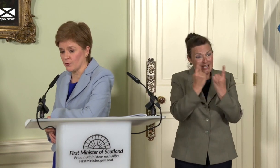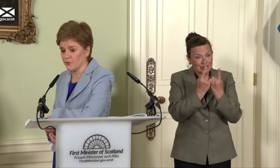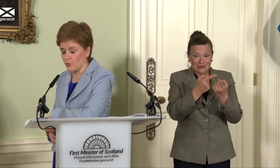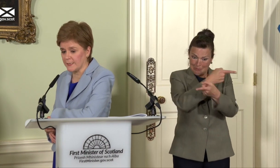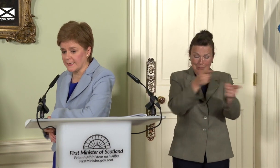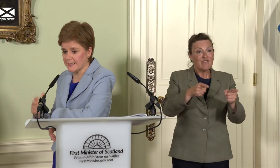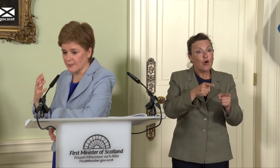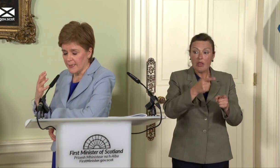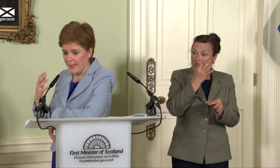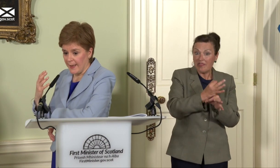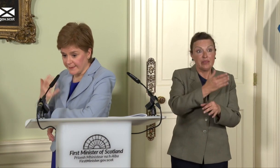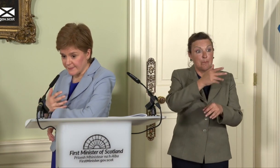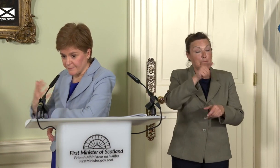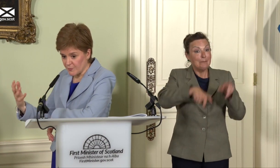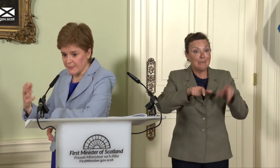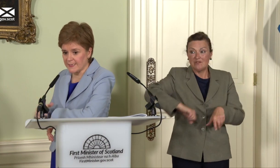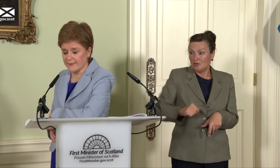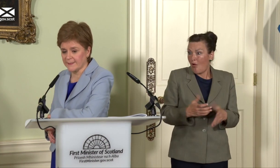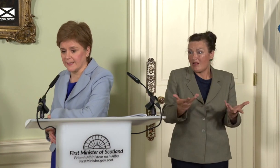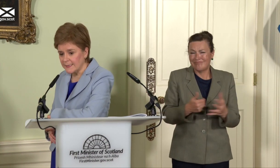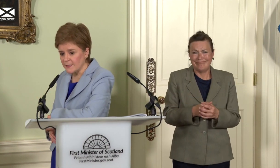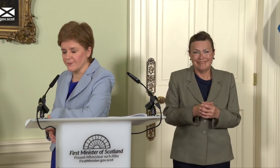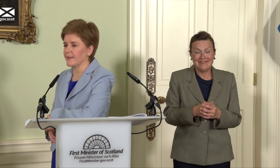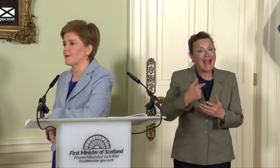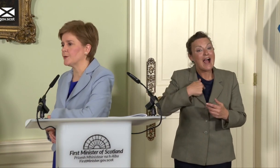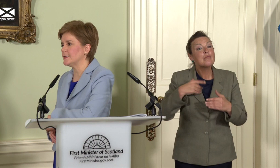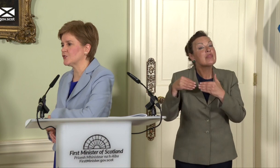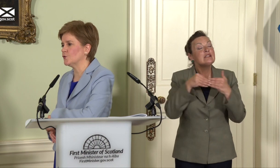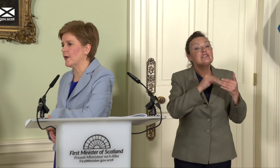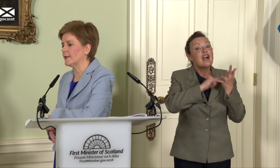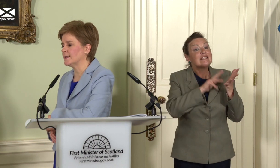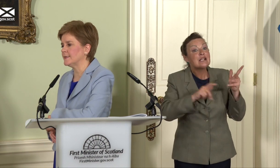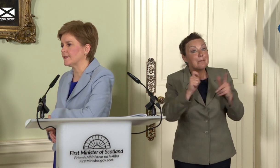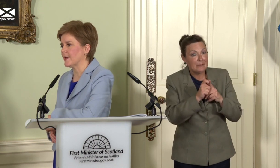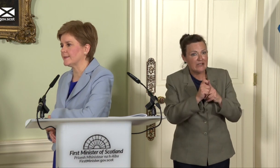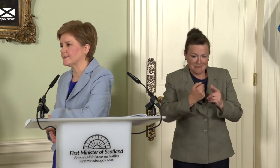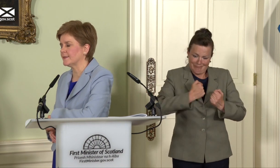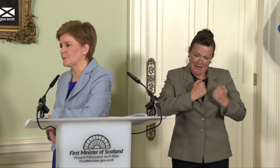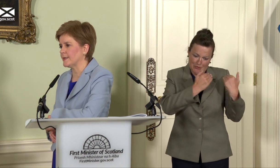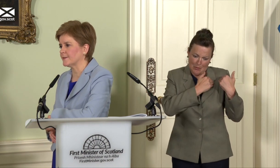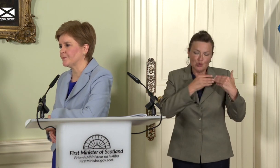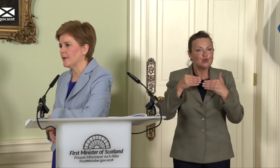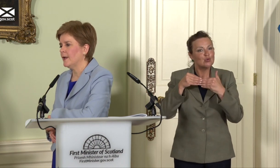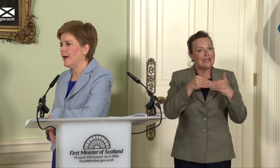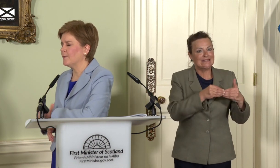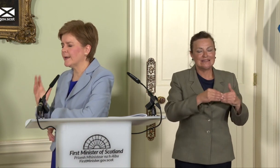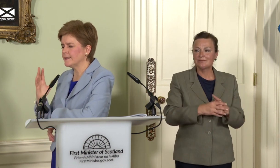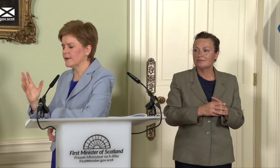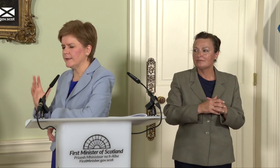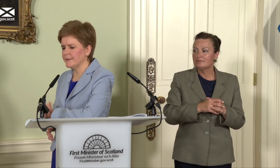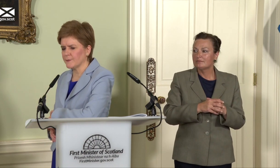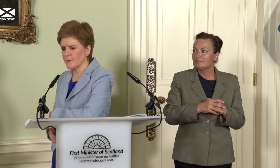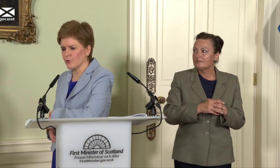Scotland and, as First Minister, as leader of the SNP, to lead that debate. And, in terms of a broad